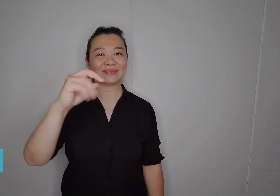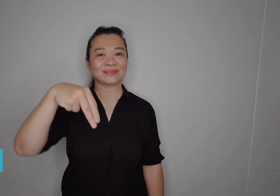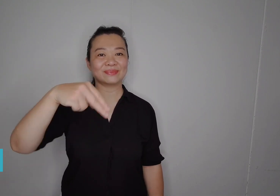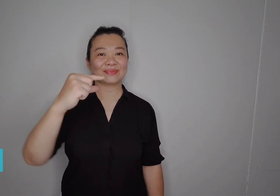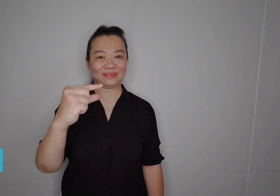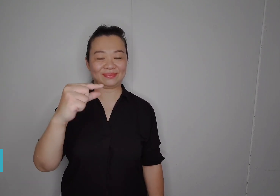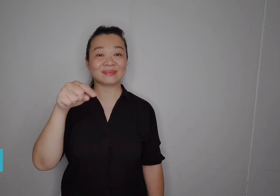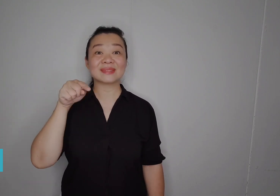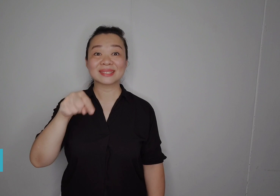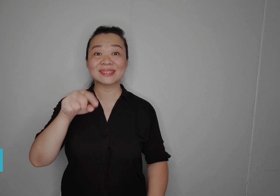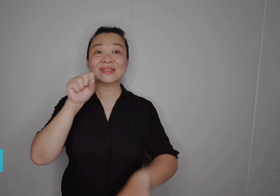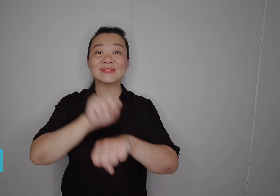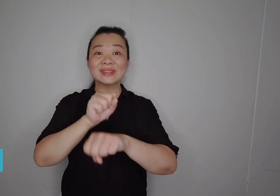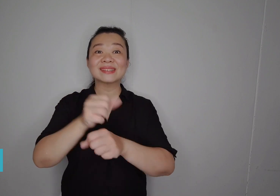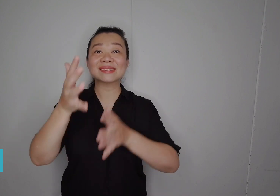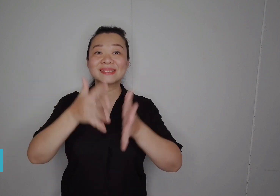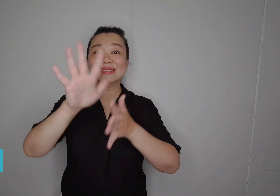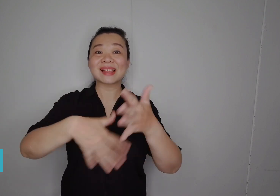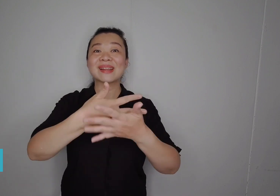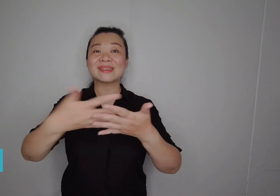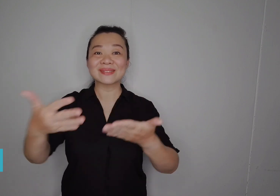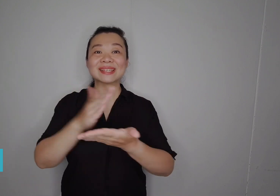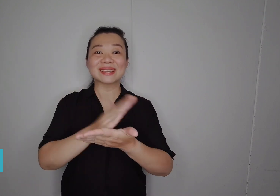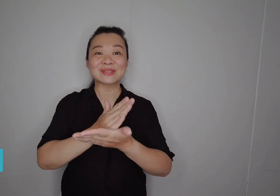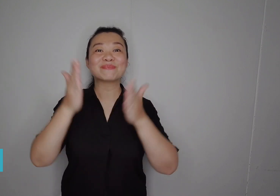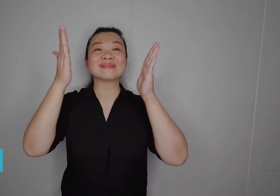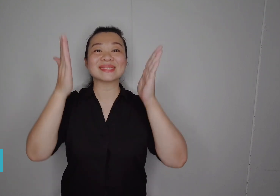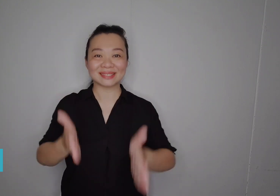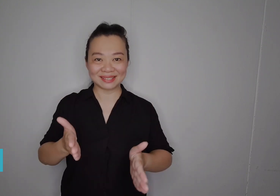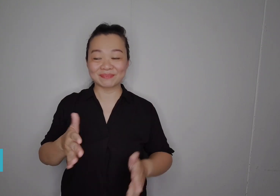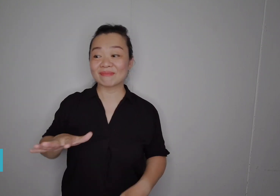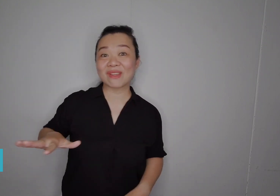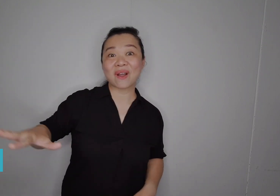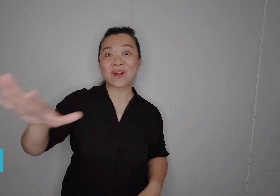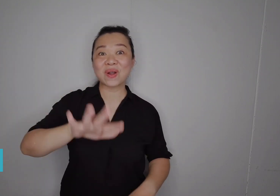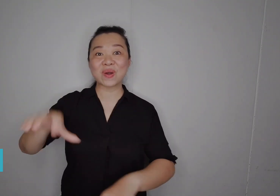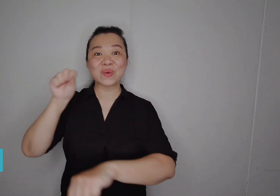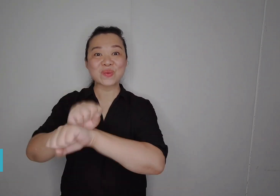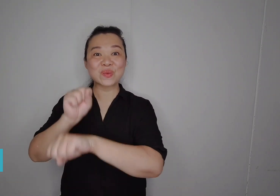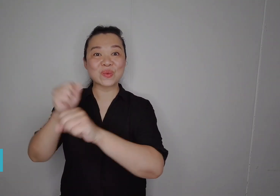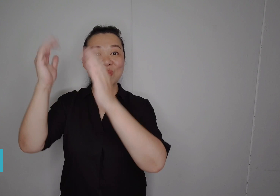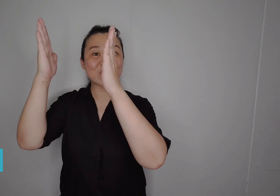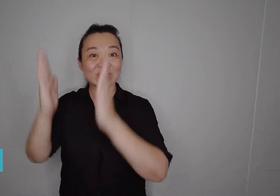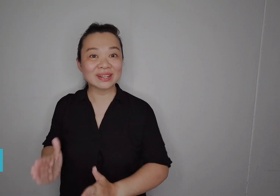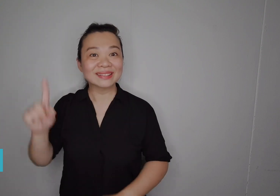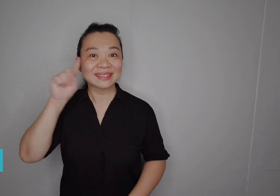Teddies are Deaf. They only had very little success, until 2012.